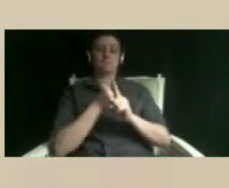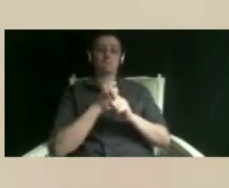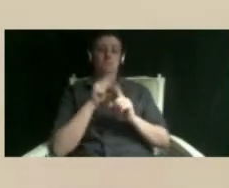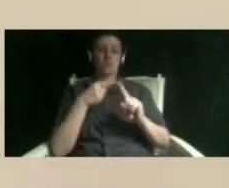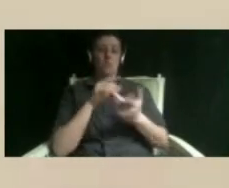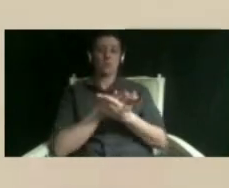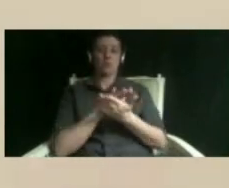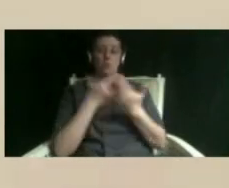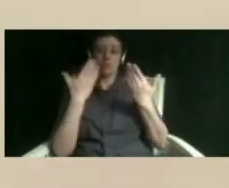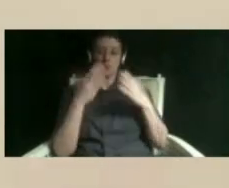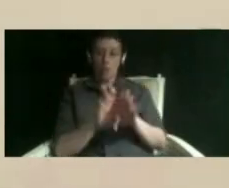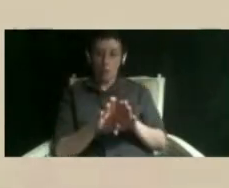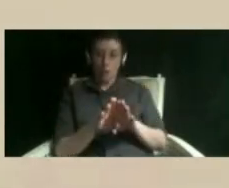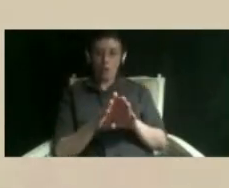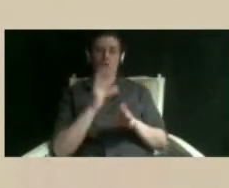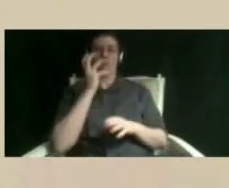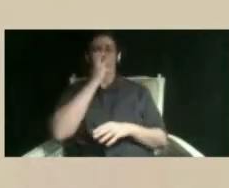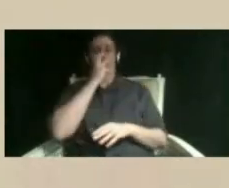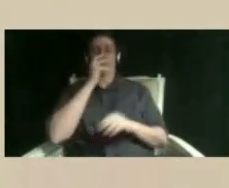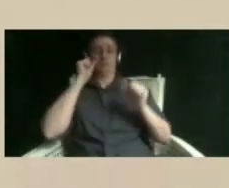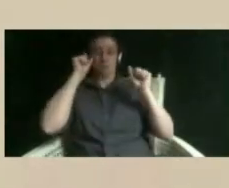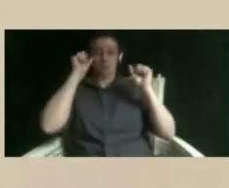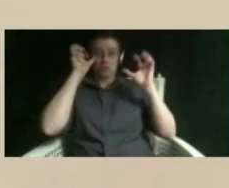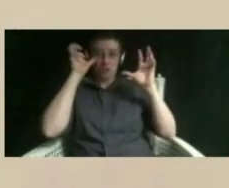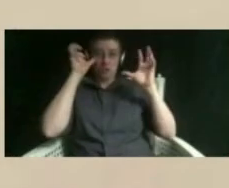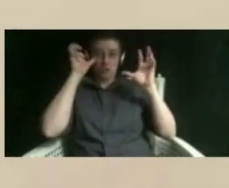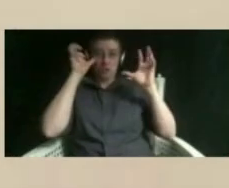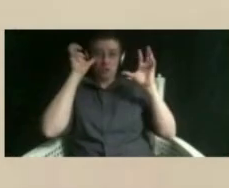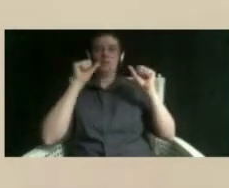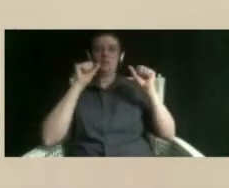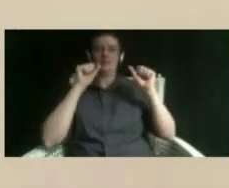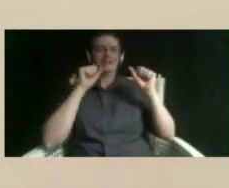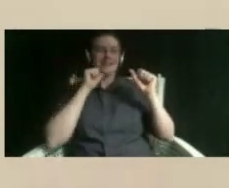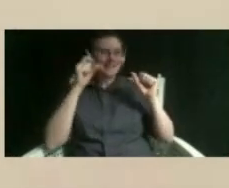was just kind of in shock because um you know as i said i didn't think it would actually affect me